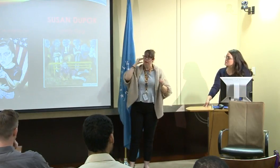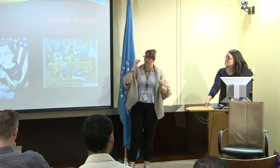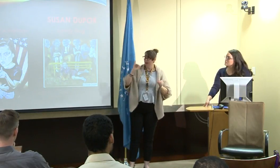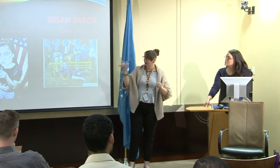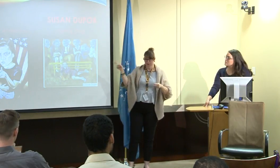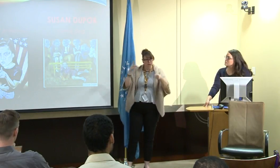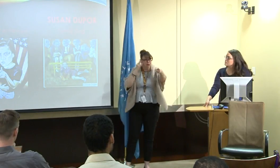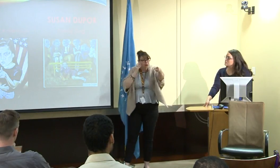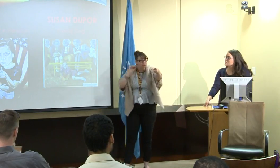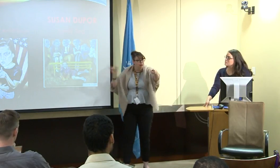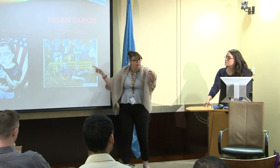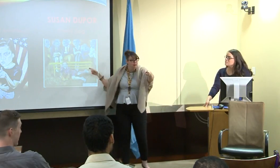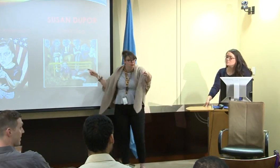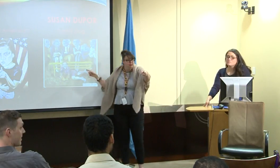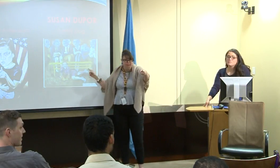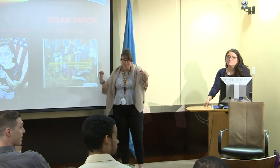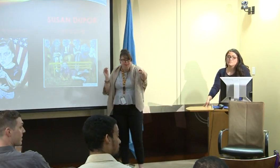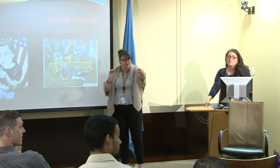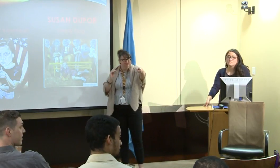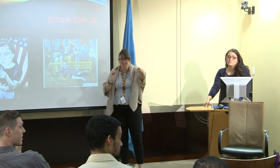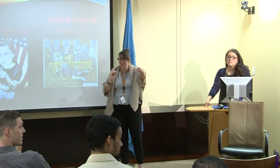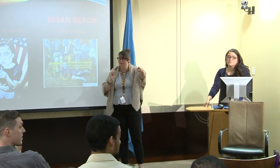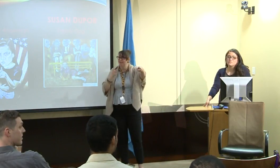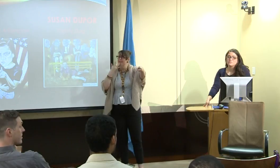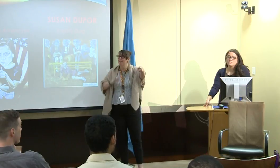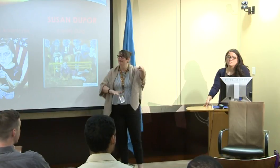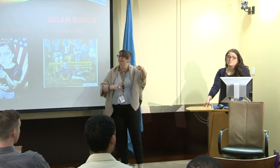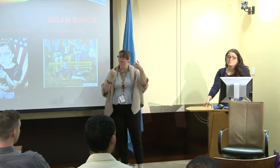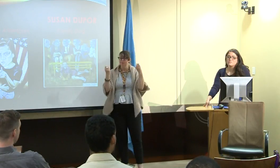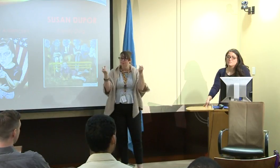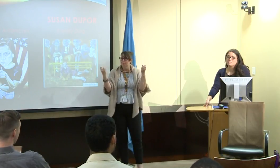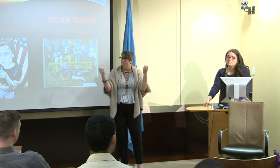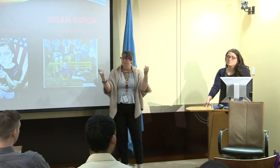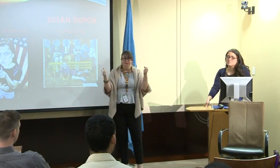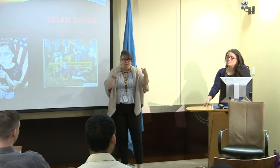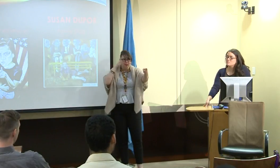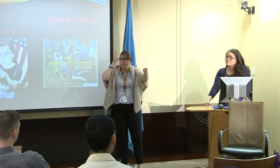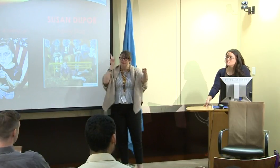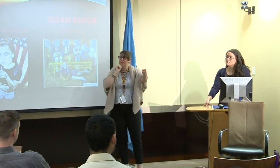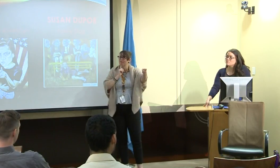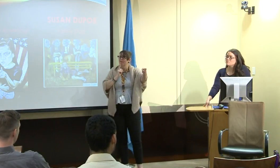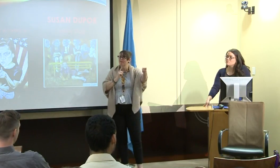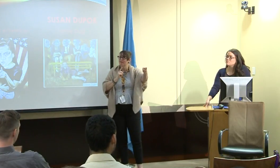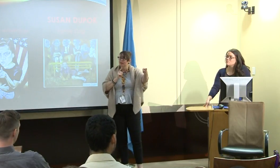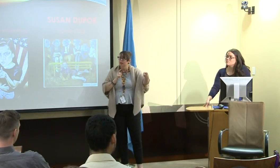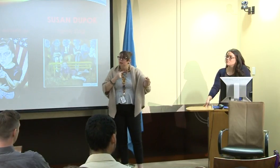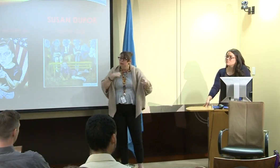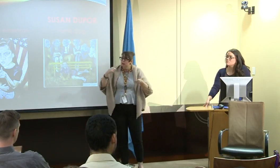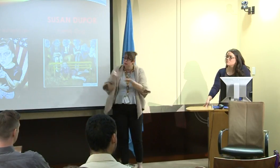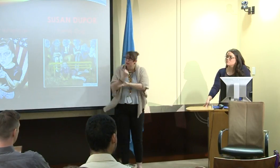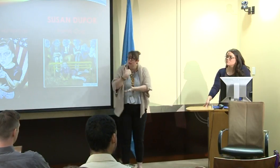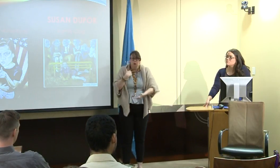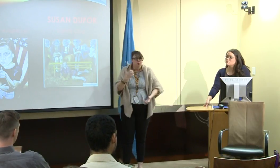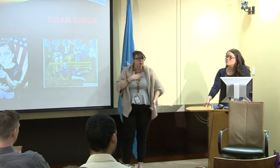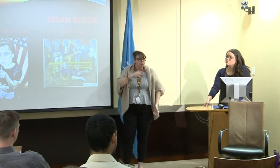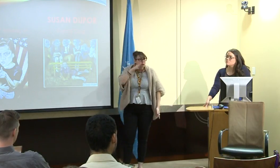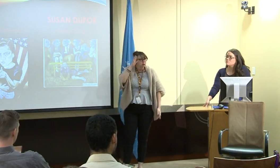But as a deaf person, Pete never would have had this concept of a family because he comes from a deaf family